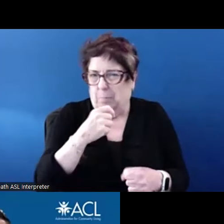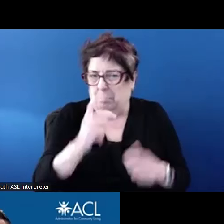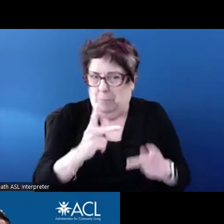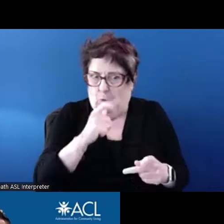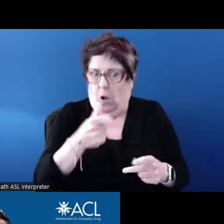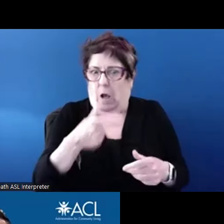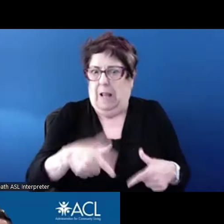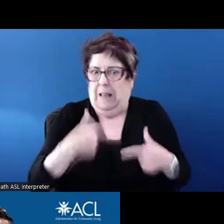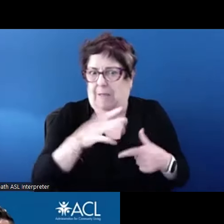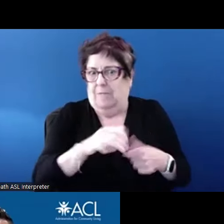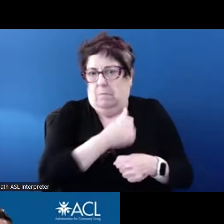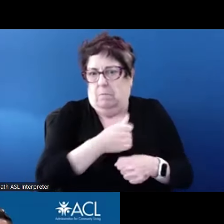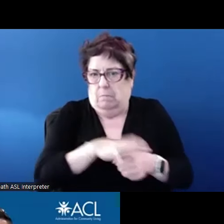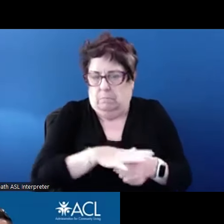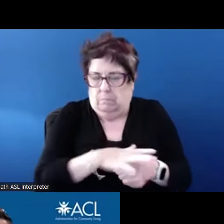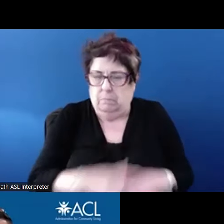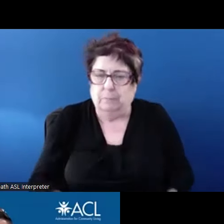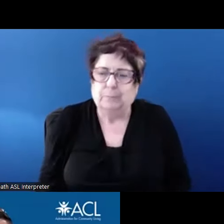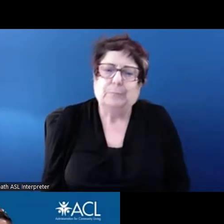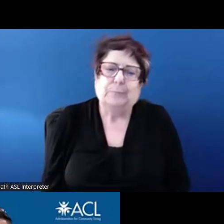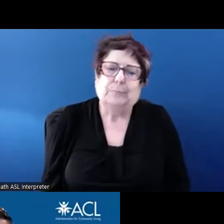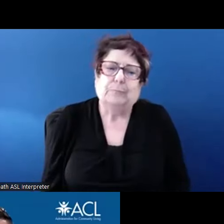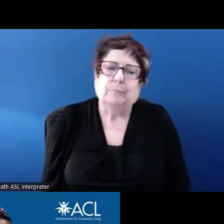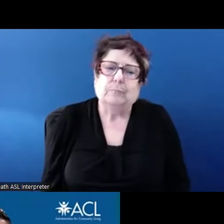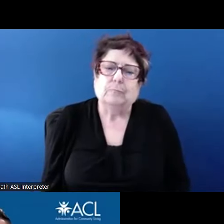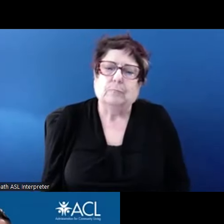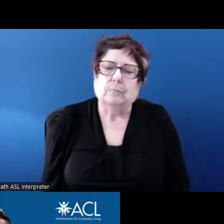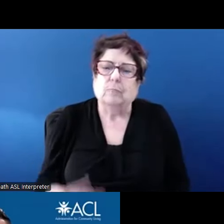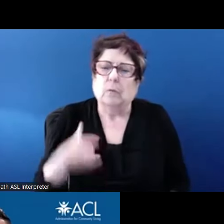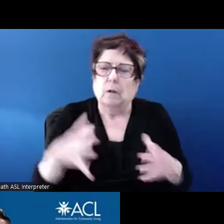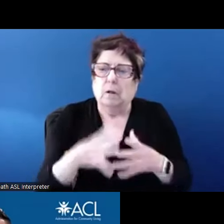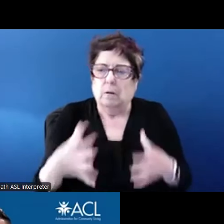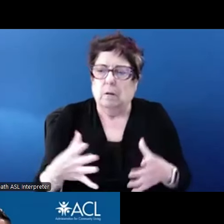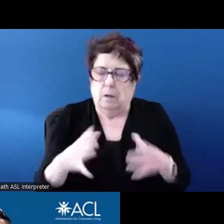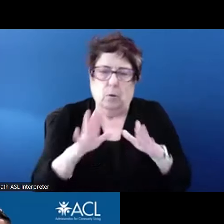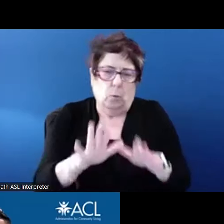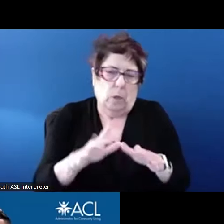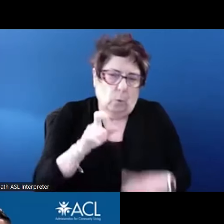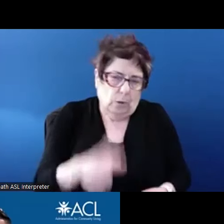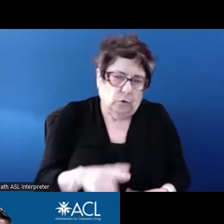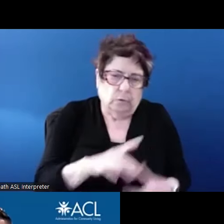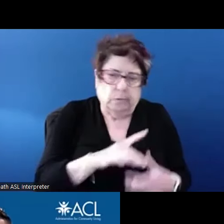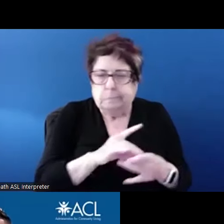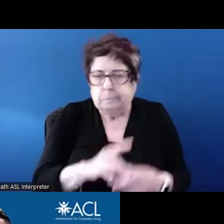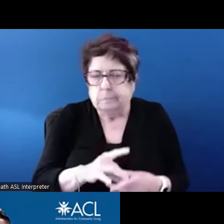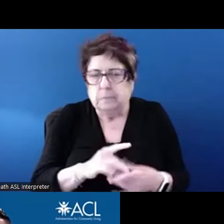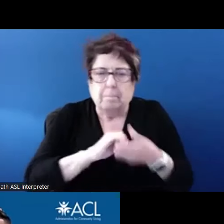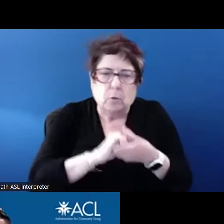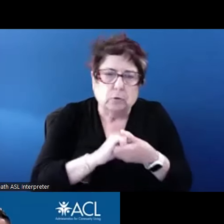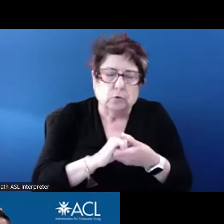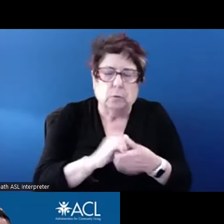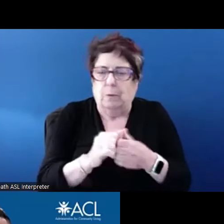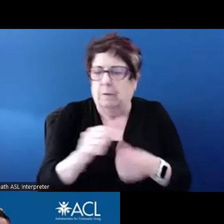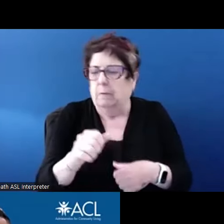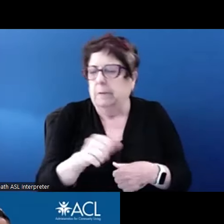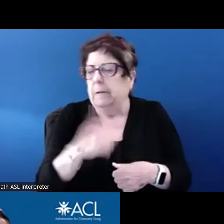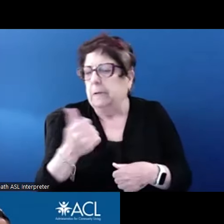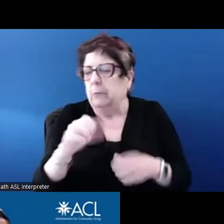got a lot of great questions around partnership under these such as SIL or other organizations.